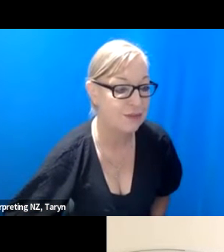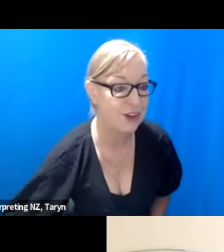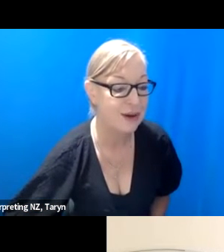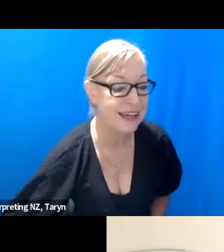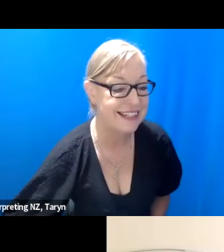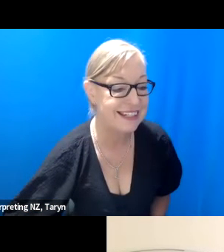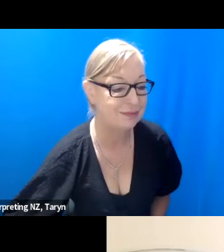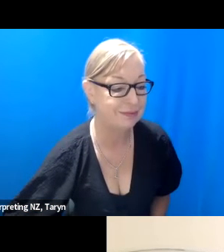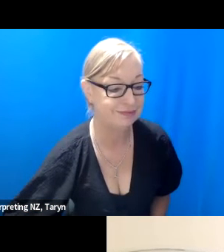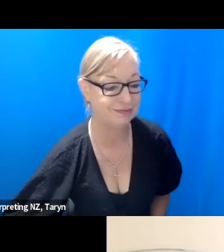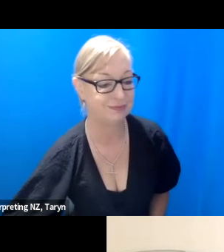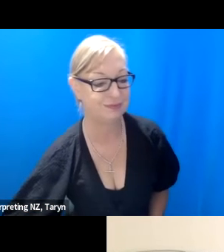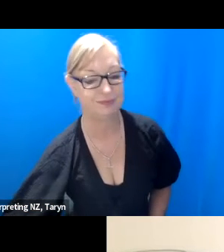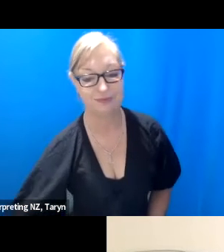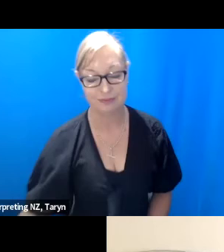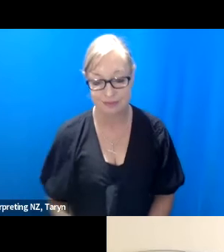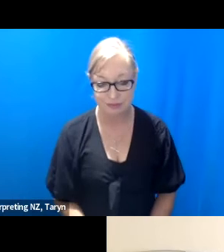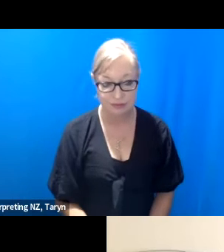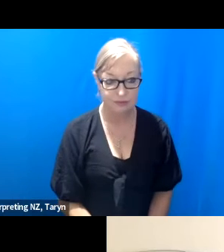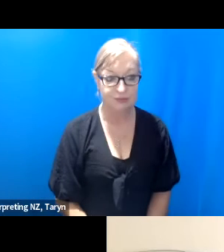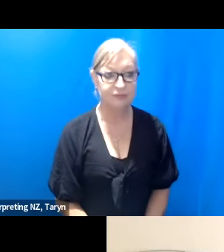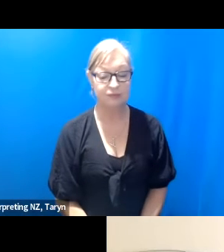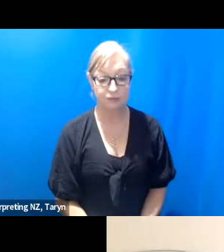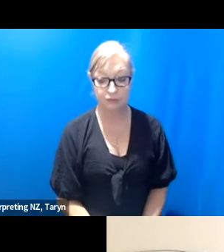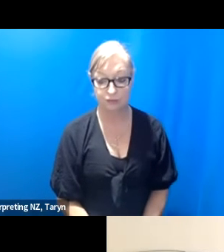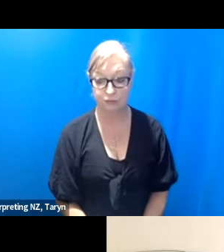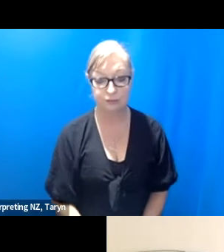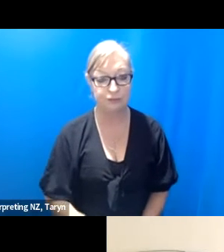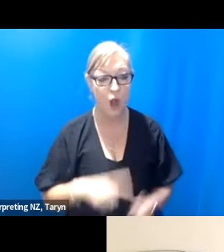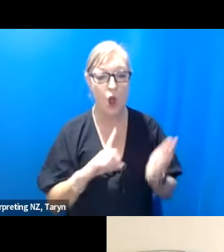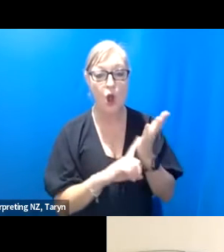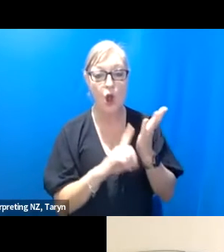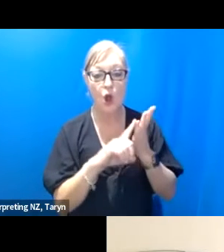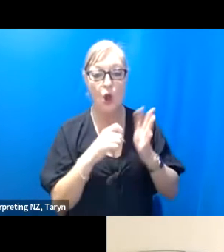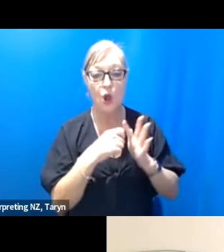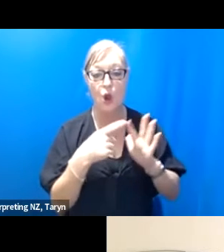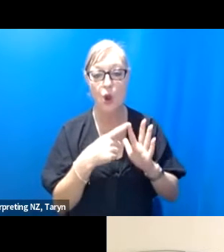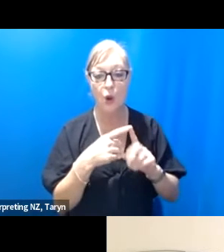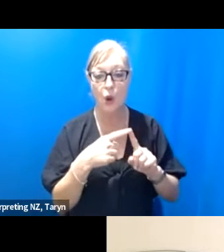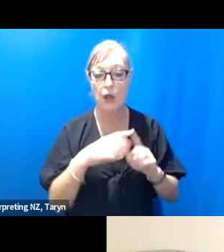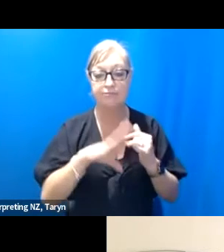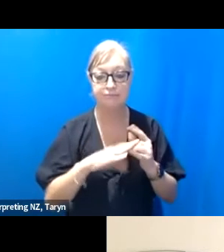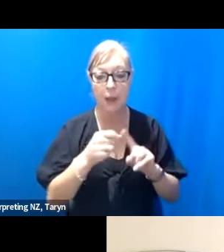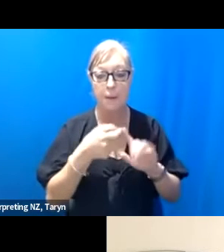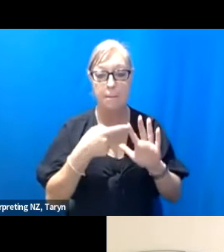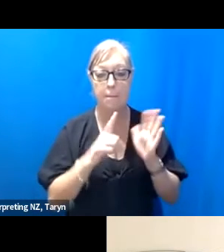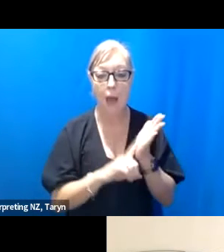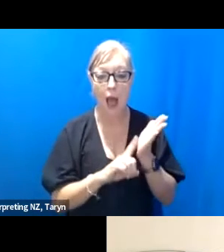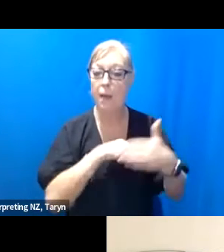Go ahead. Great, sorry. So Luke Pell, who is a poet and a